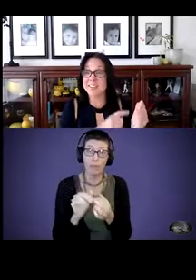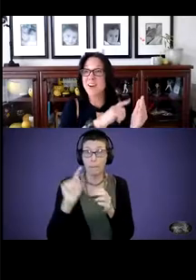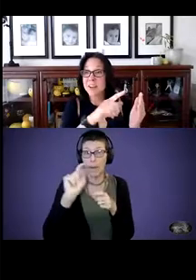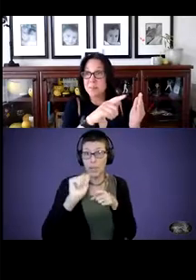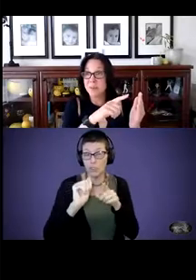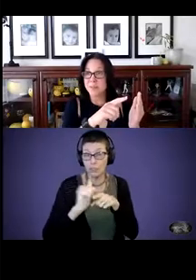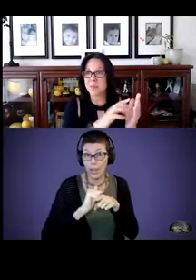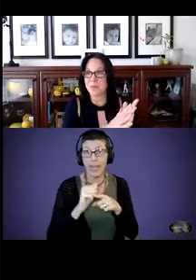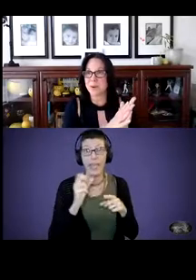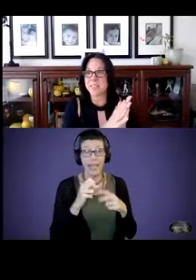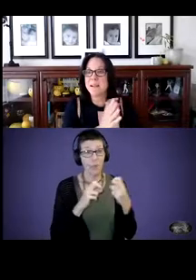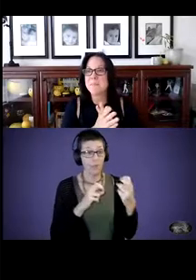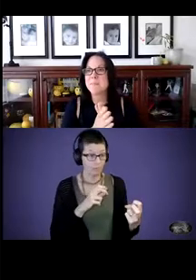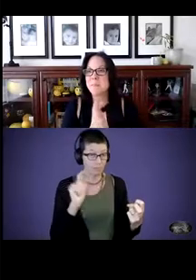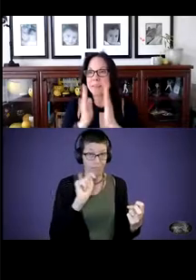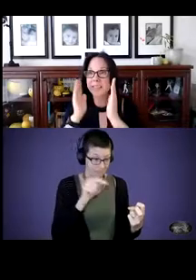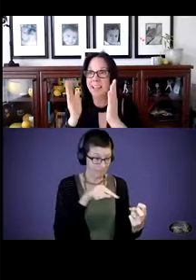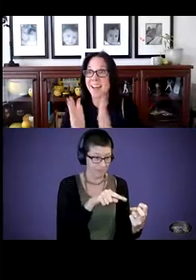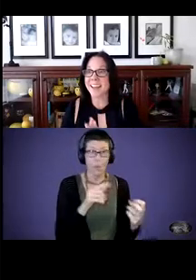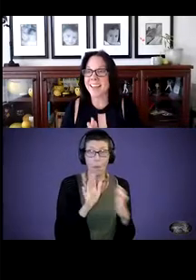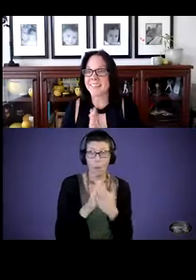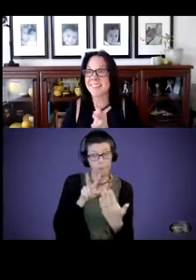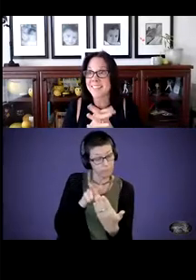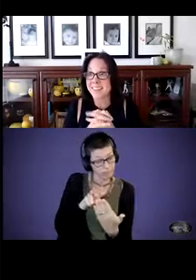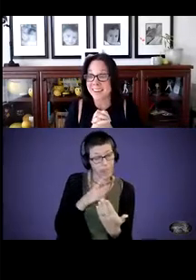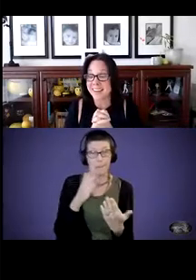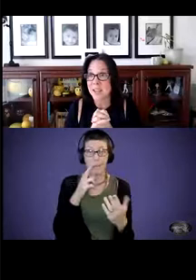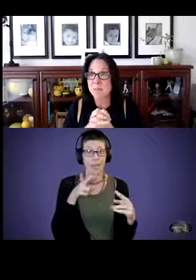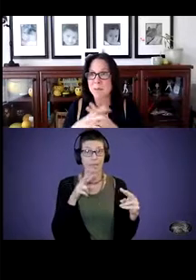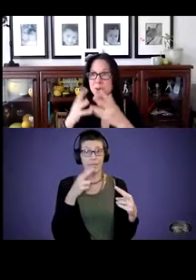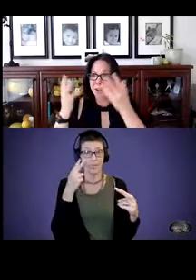talking about the different words?” Maybe it's the eye gaze and signing. Maybe you're talking